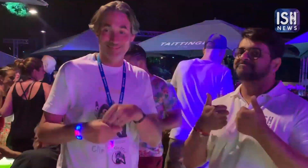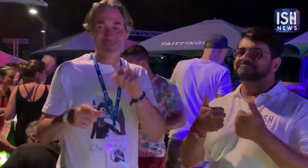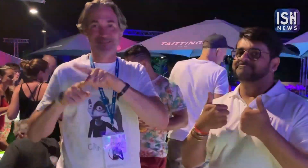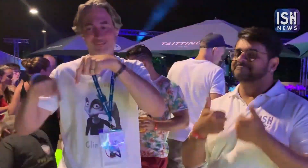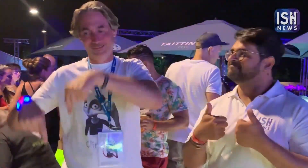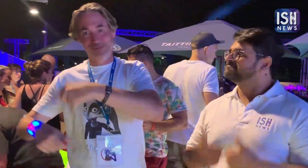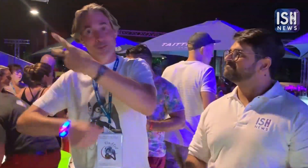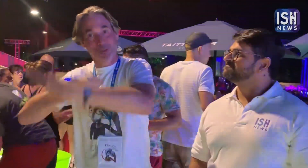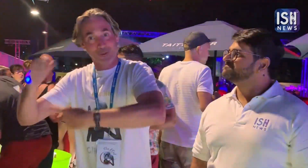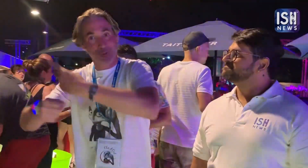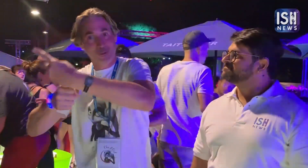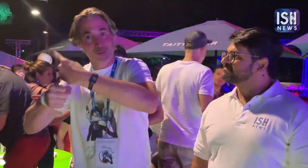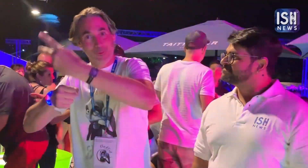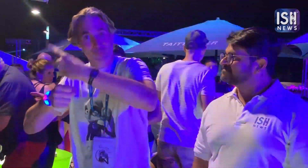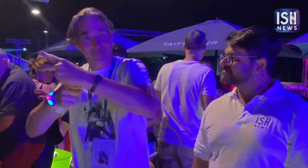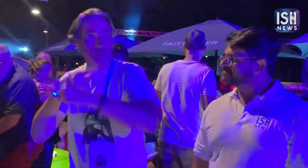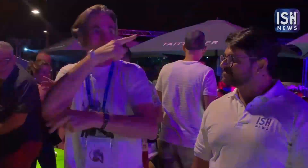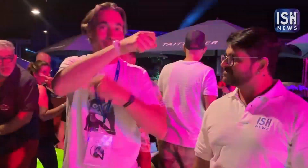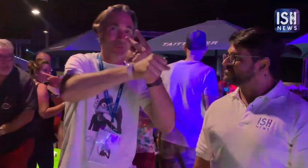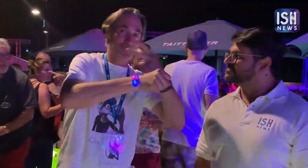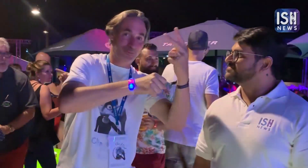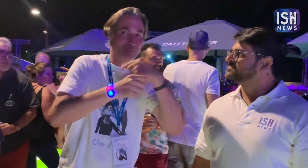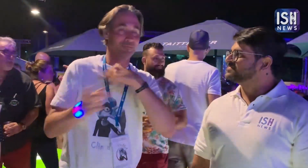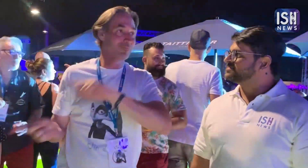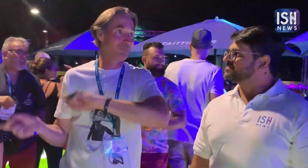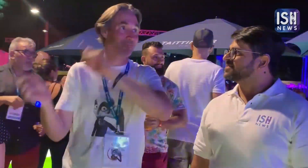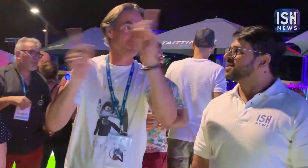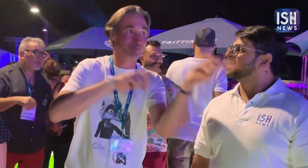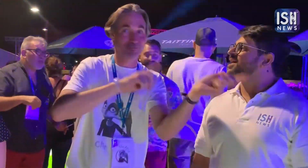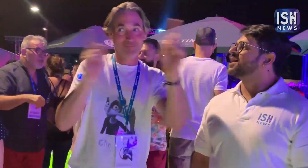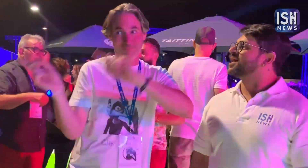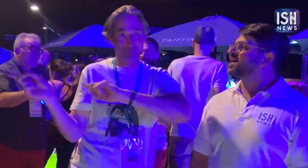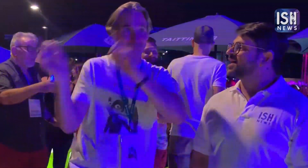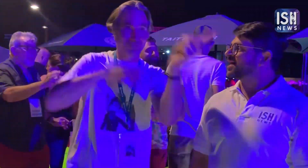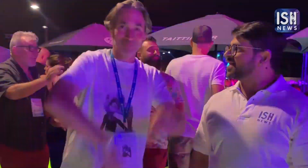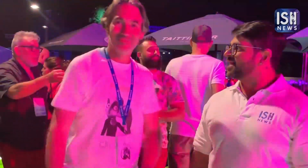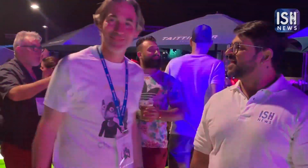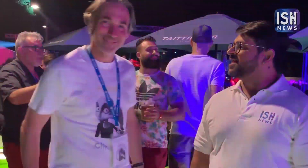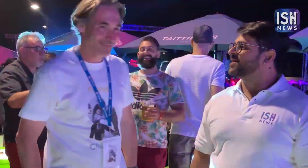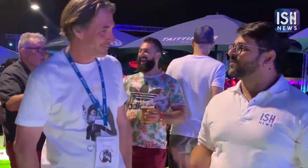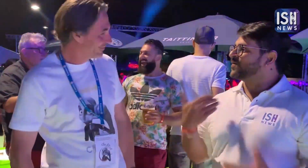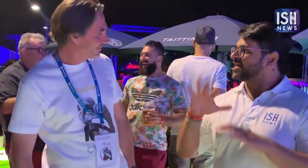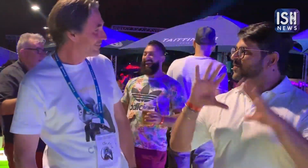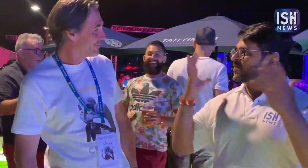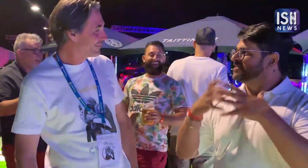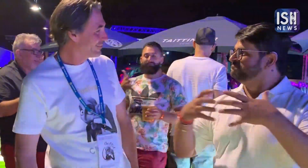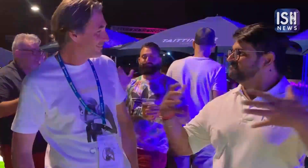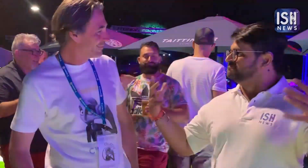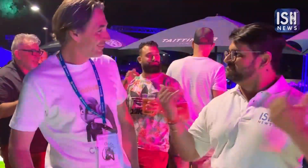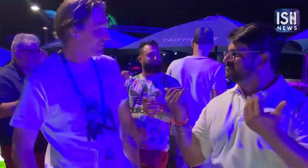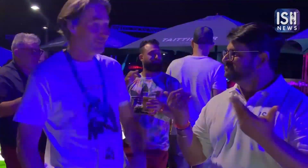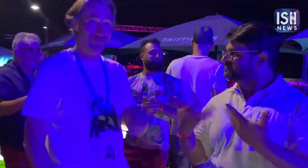The festival will be held in both the places every two years. The world is growing, isn't it?